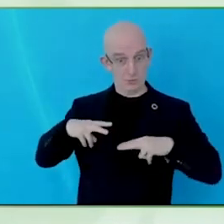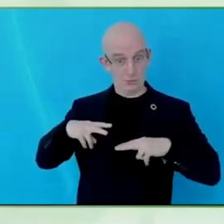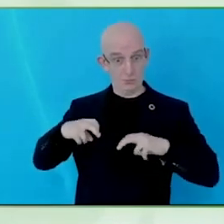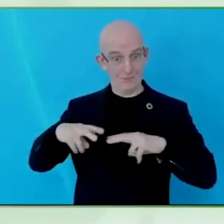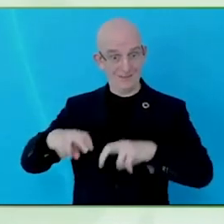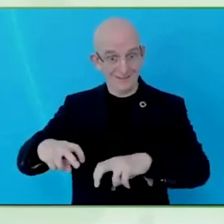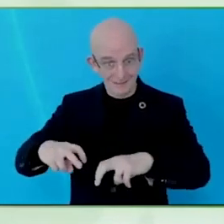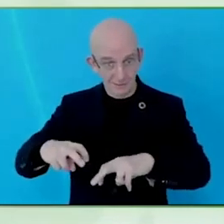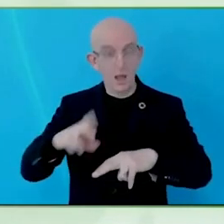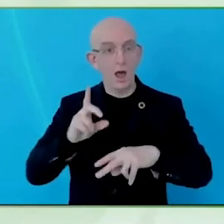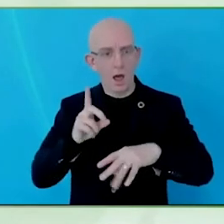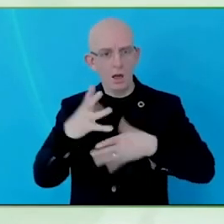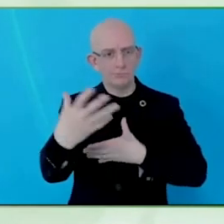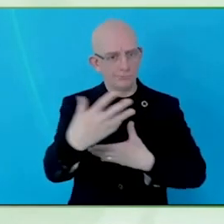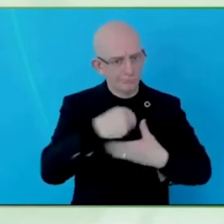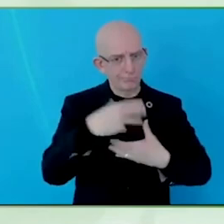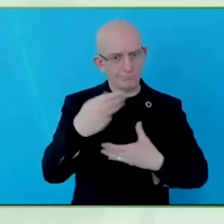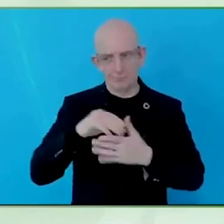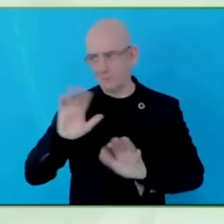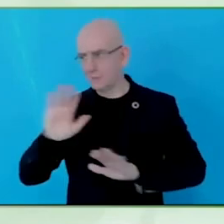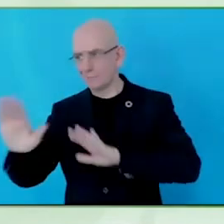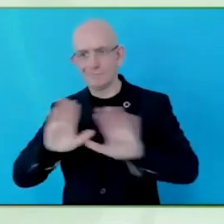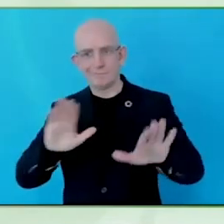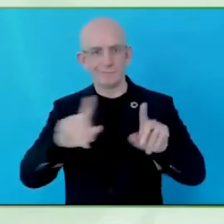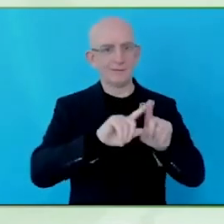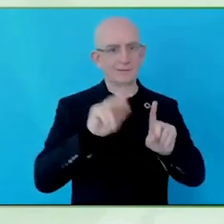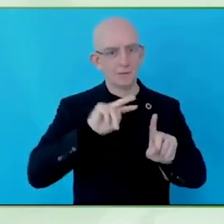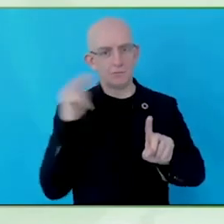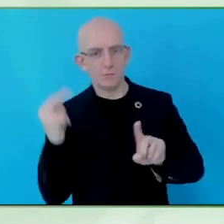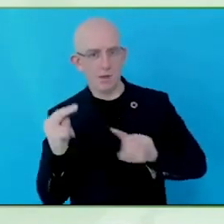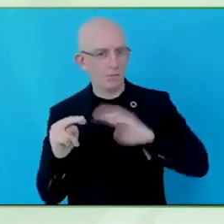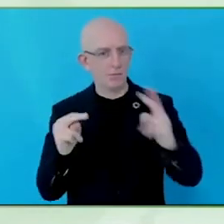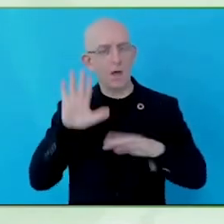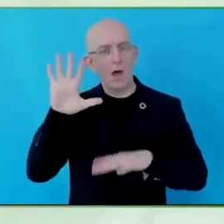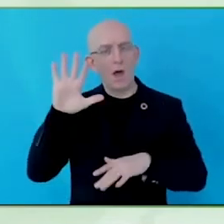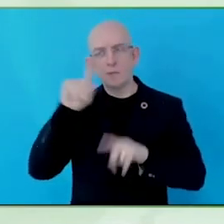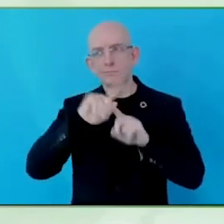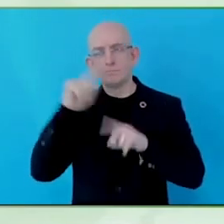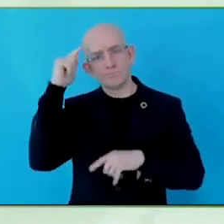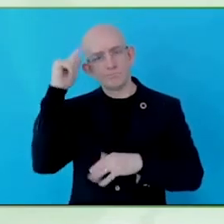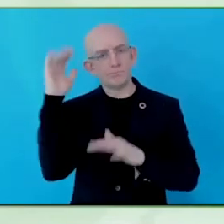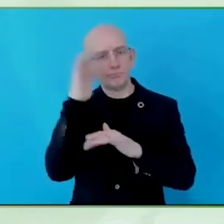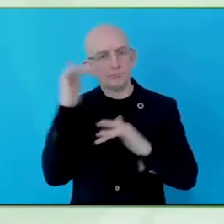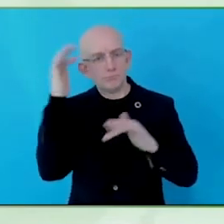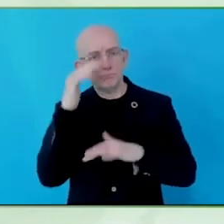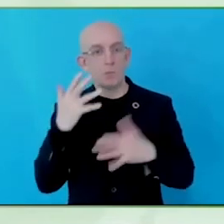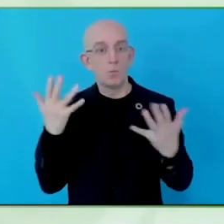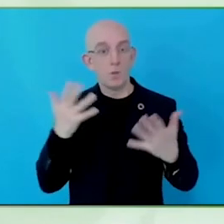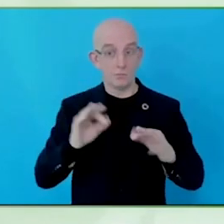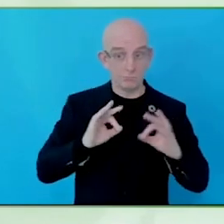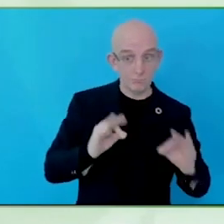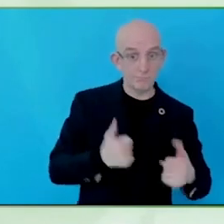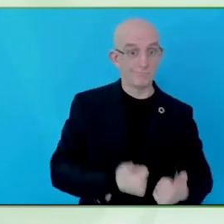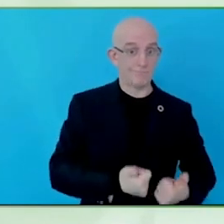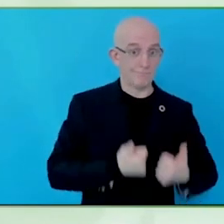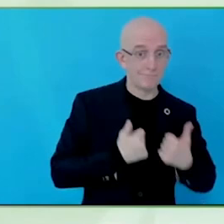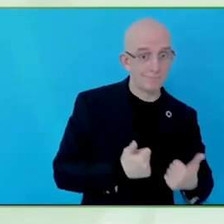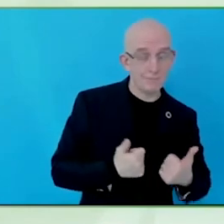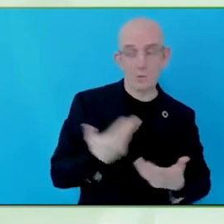allowing the community to input their perspectives, to help us make sure that we were making the decisions in the benefit of the